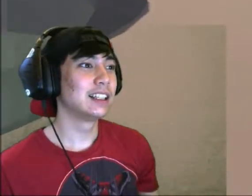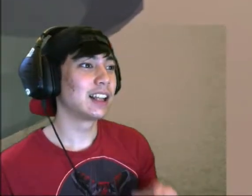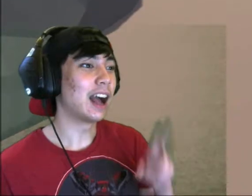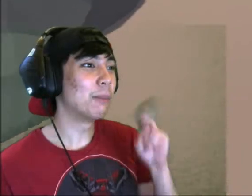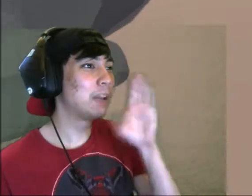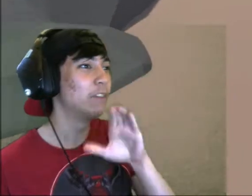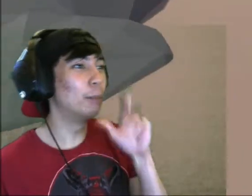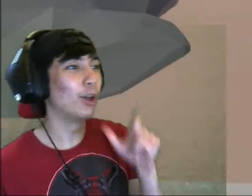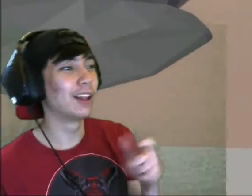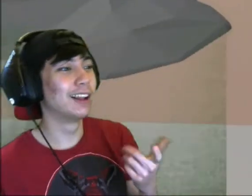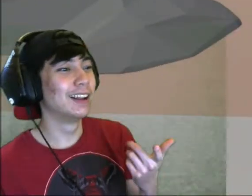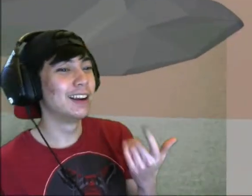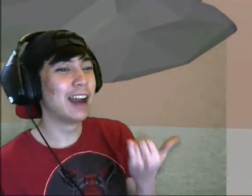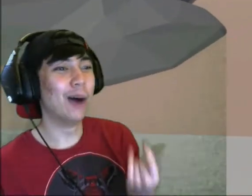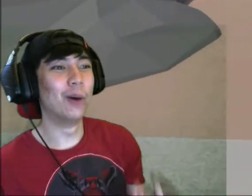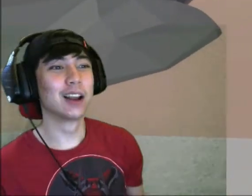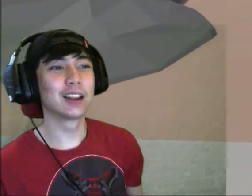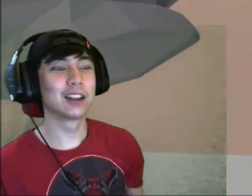Unbelievable... Now what?